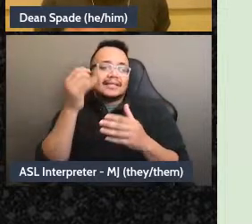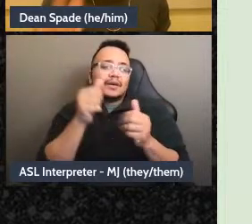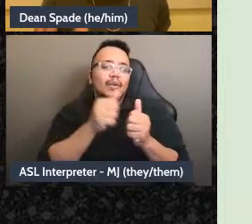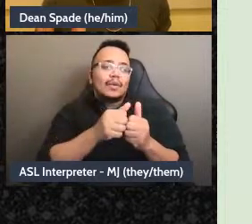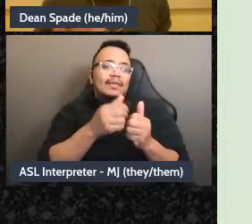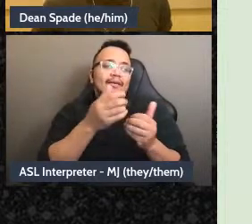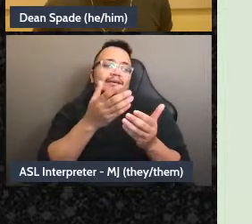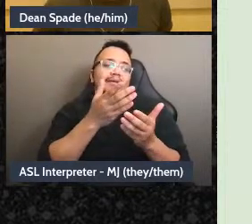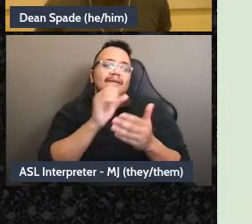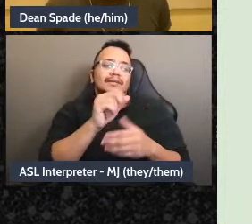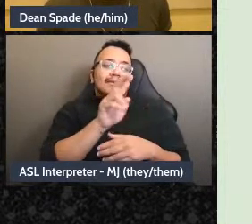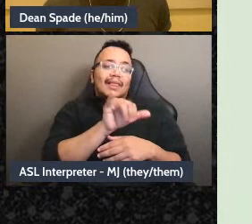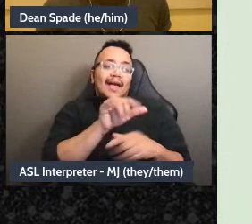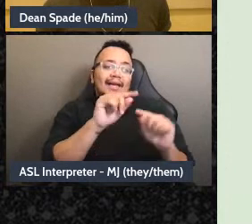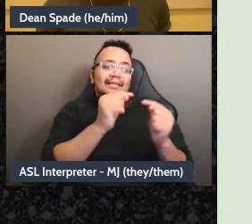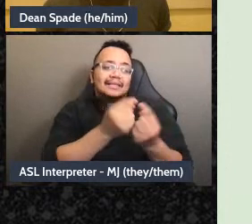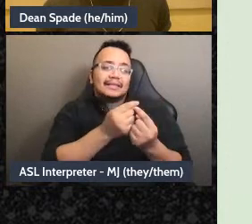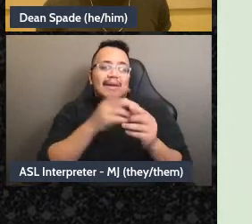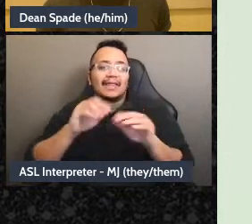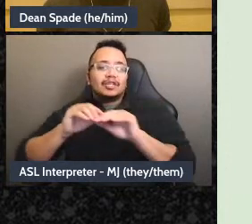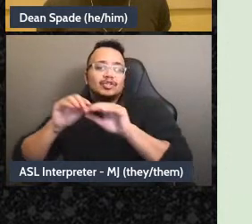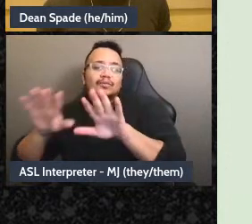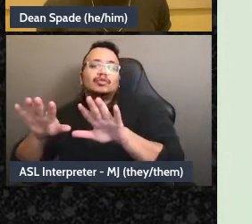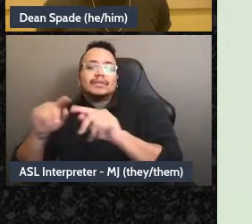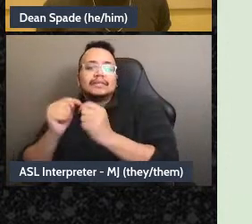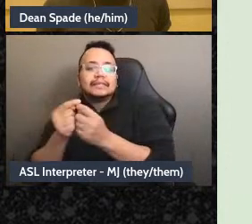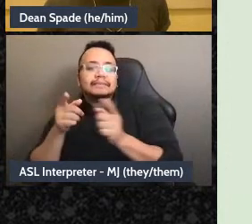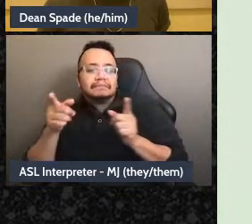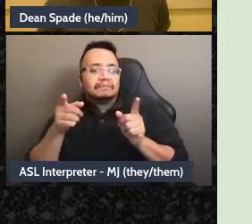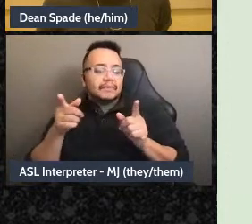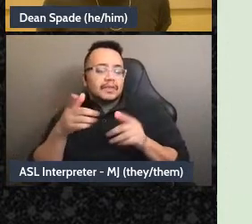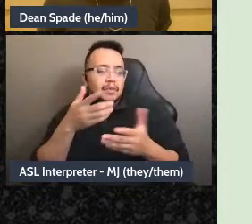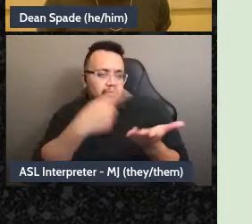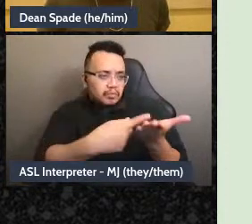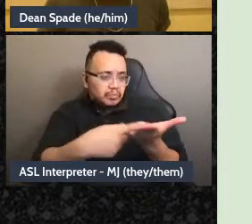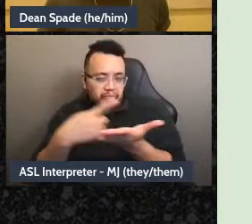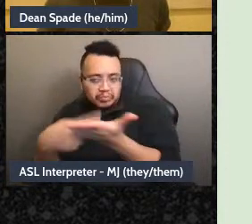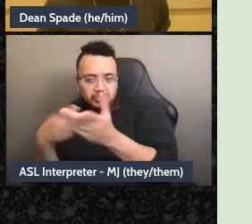like the main stuff around our distribution” and maybe because it's a pretty big deal to take on a